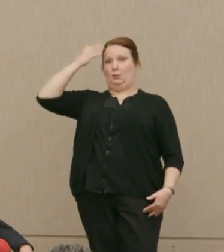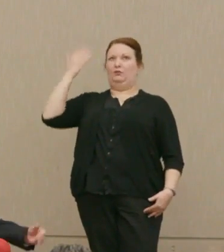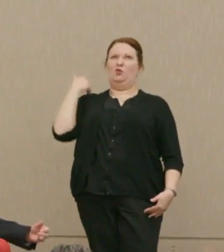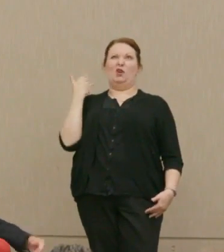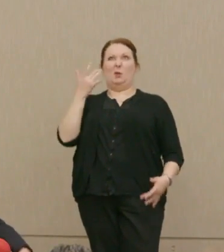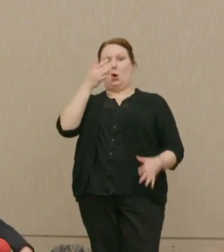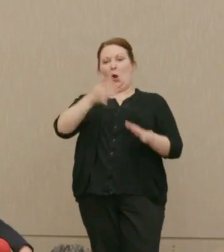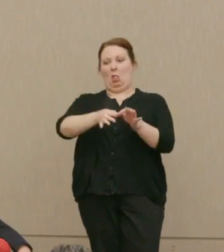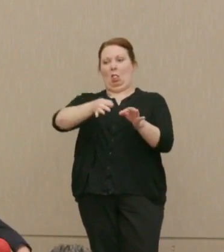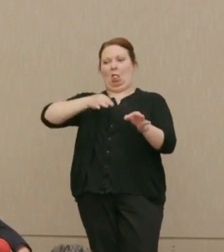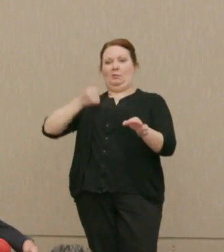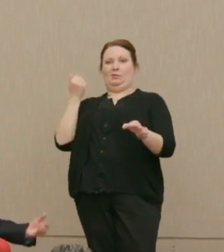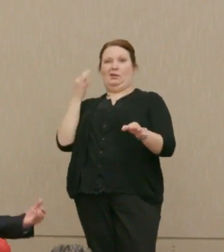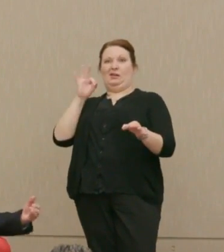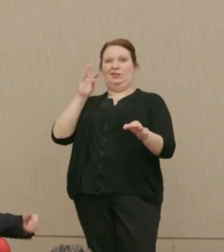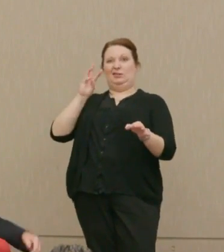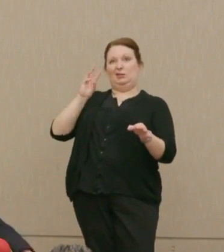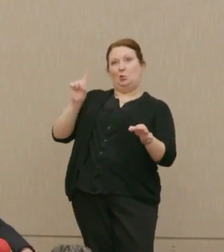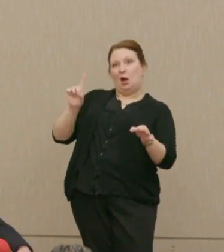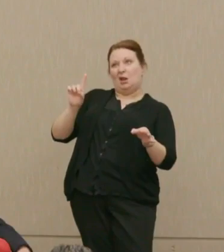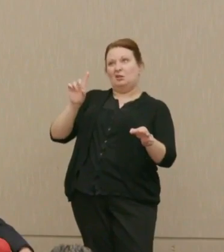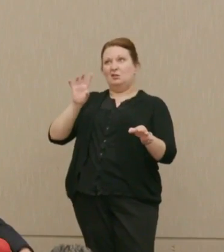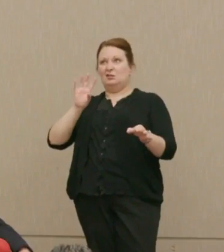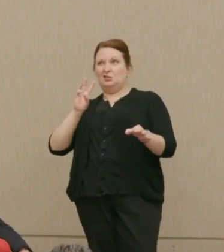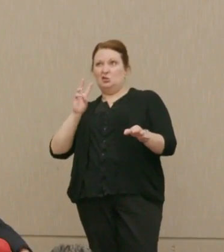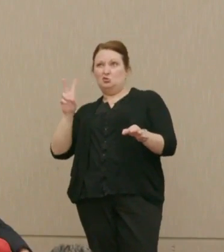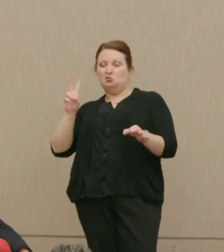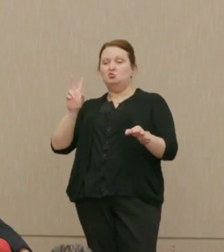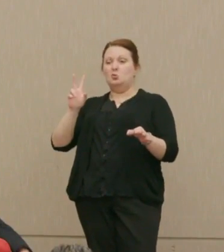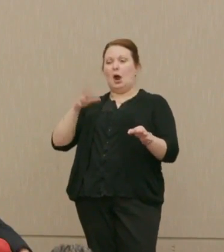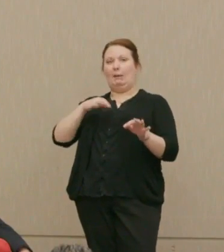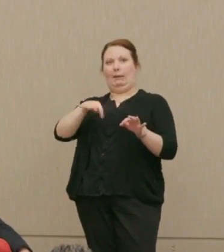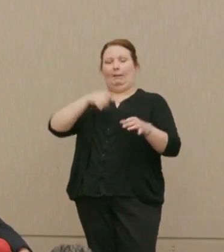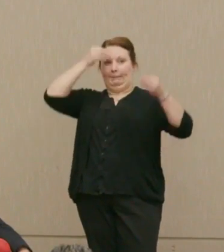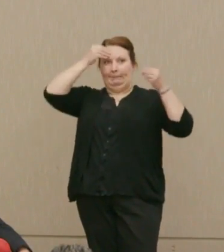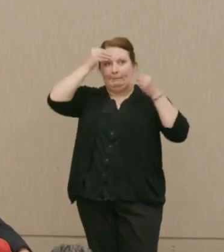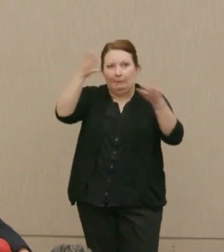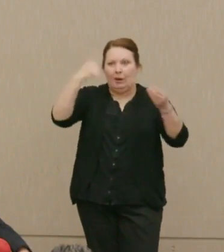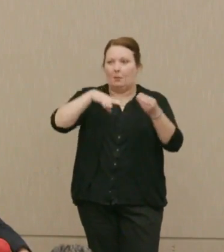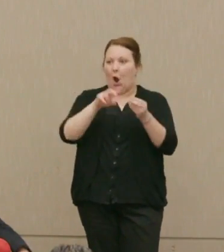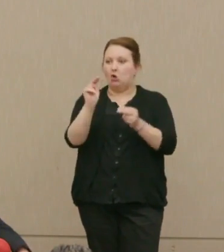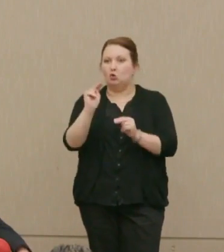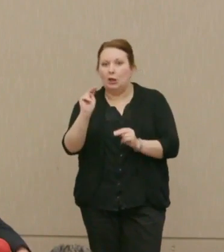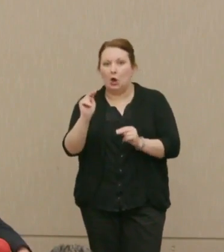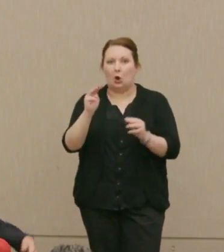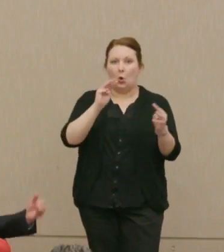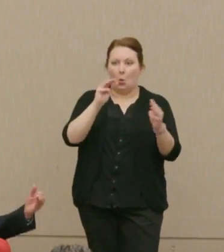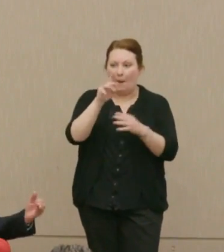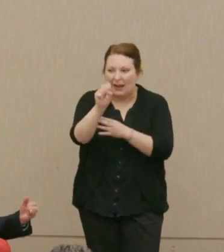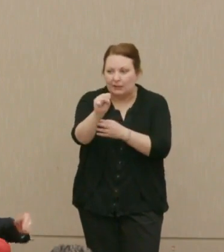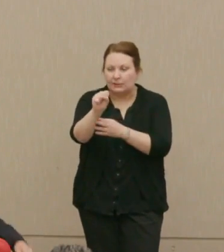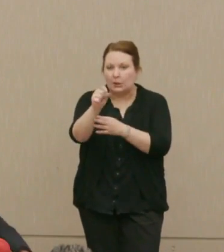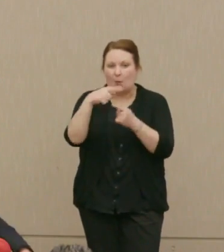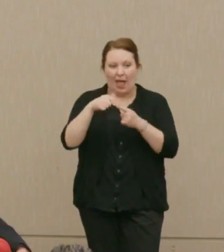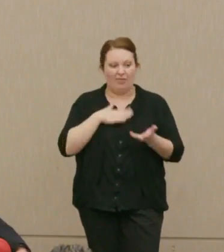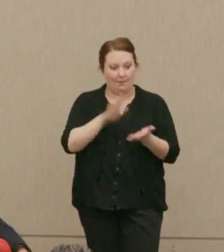'60 or '59, '61, '62, about nuclear weapons, very much, while I had the documents then